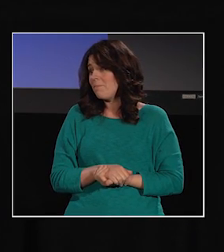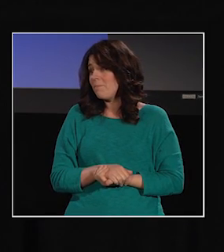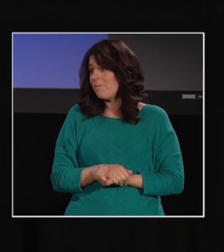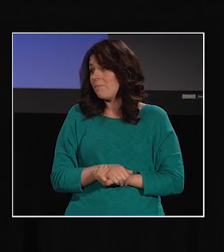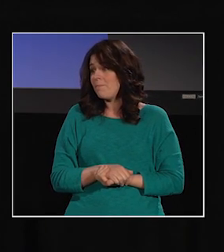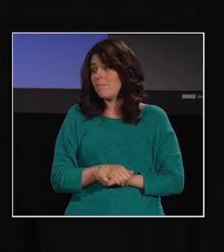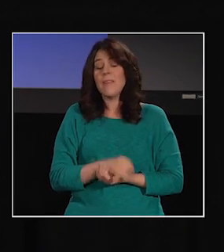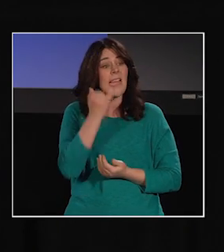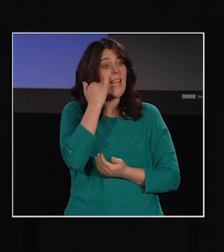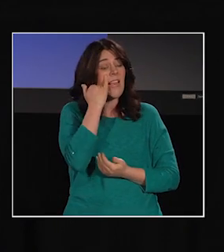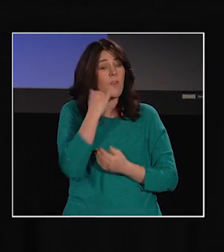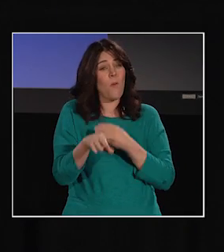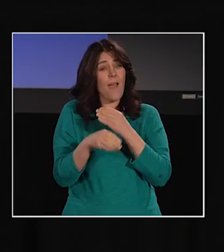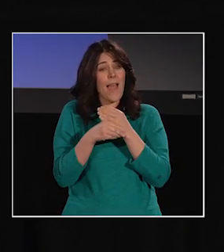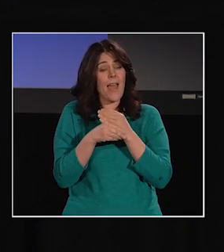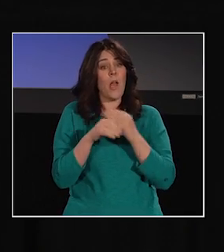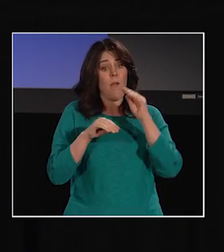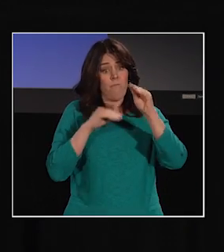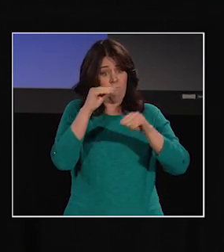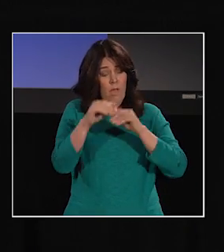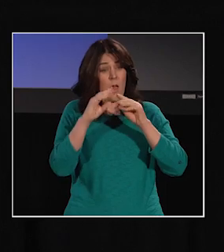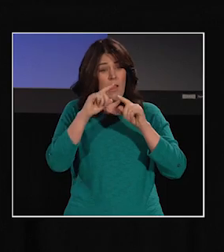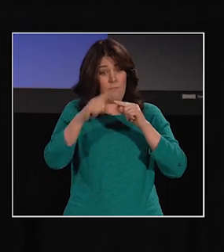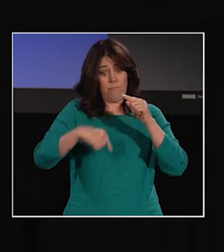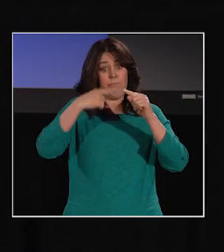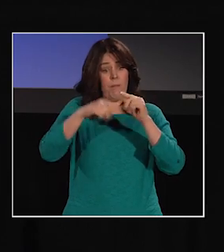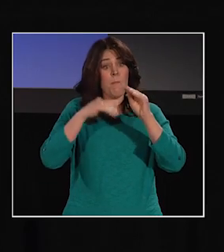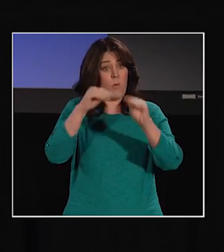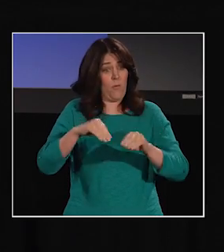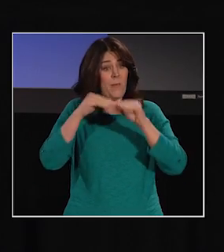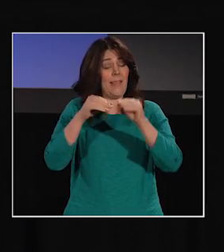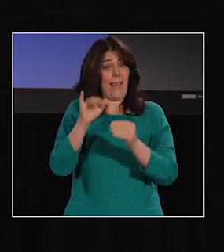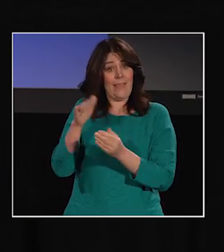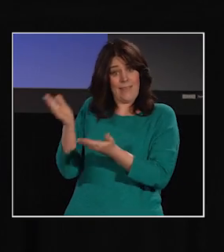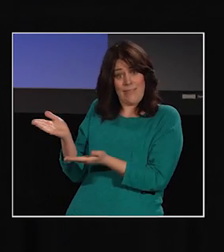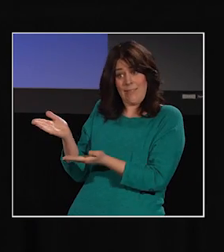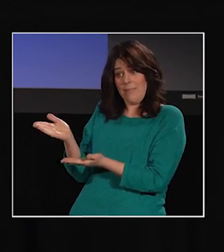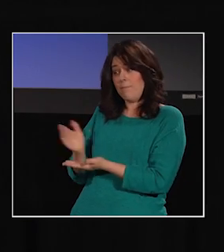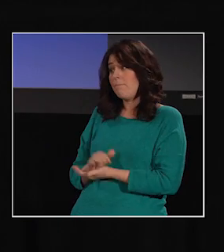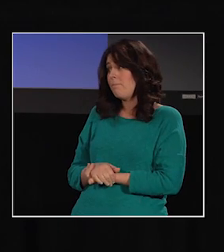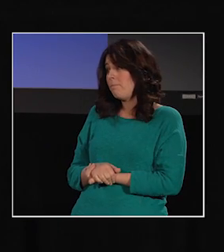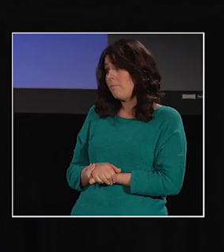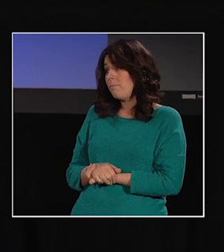By adding a simple elliptical movement over the sign, like this: [Signs]